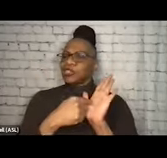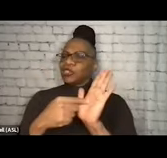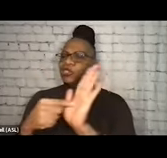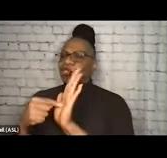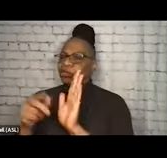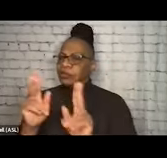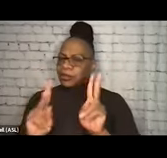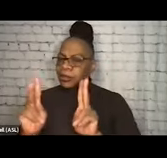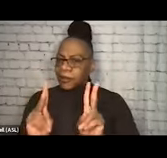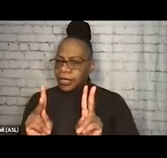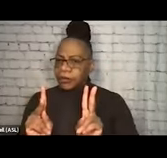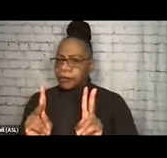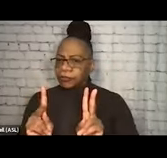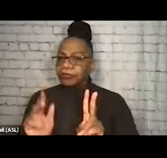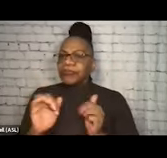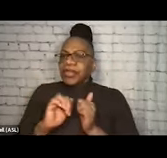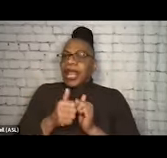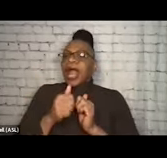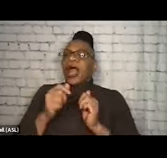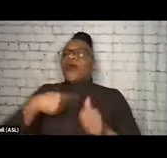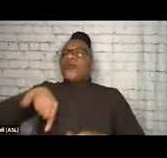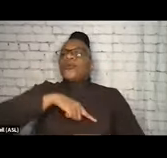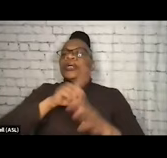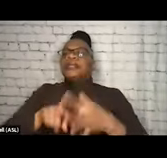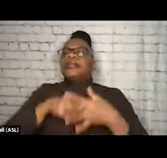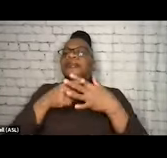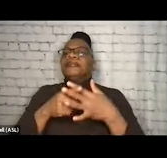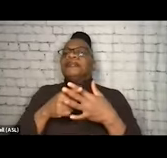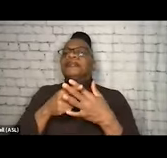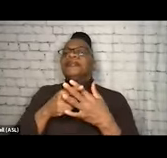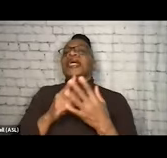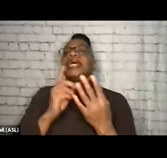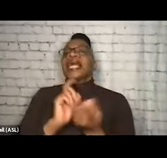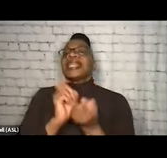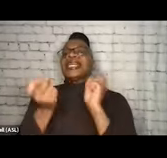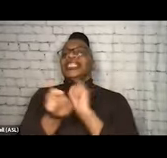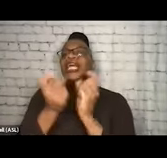And how do we implement change in programming that meets the needs of people as they state them?